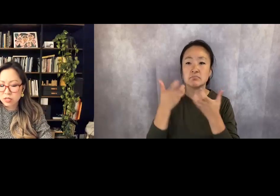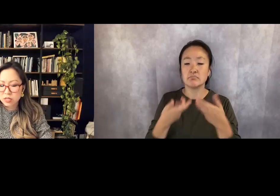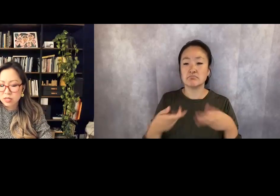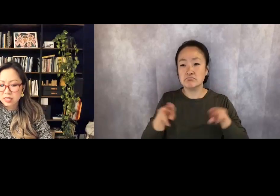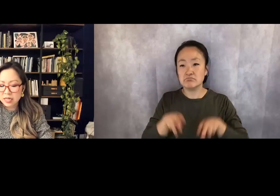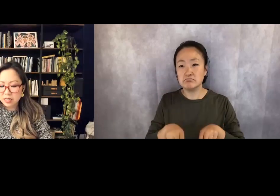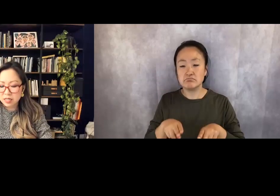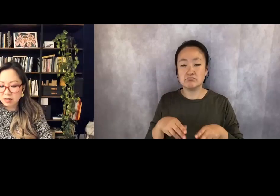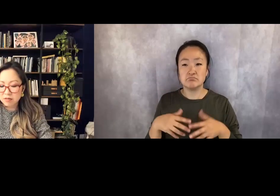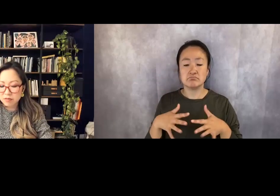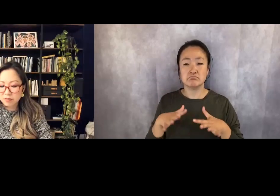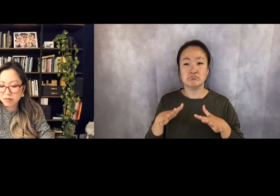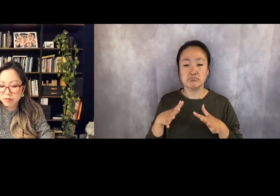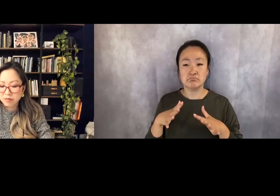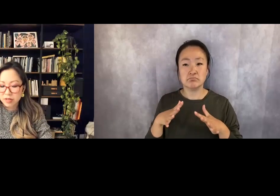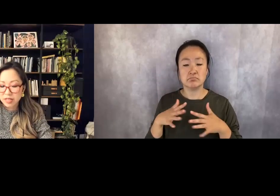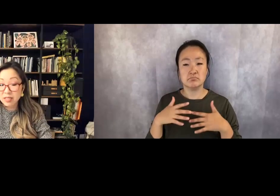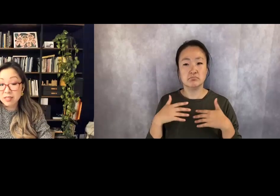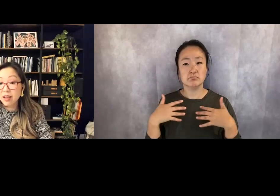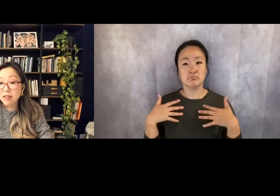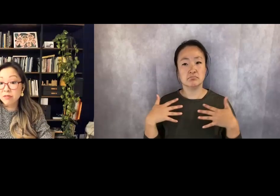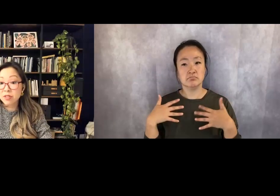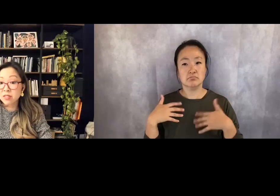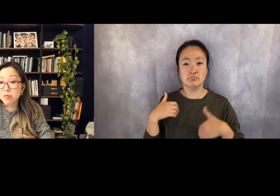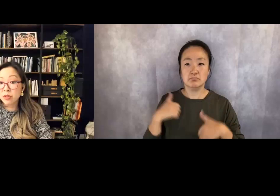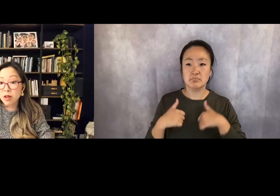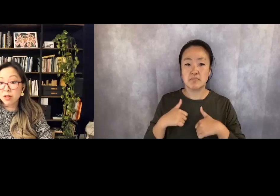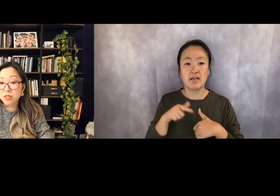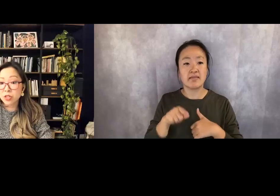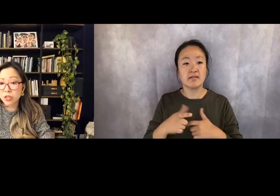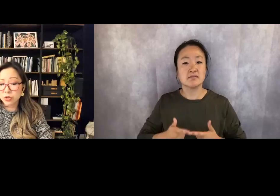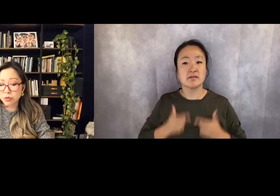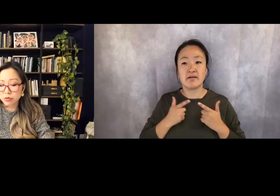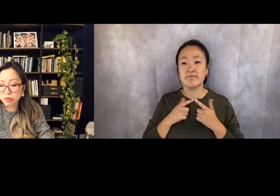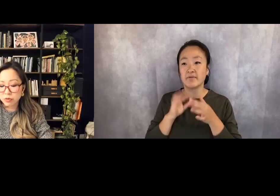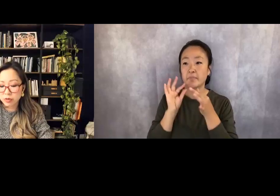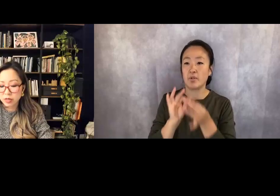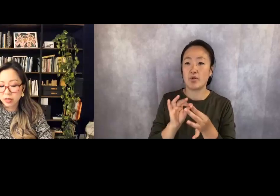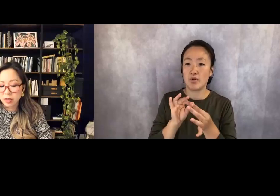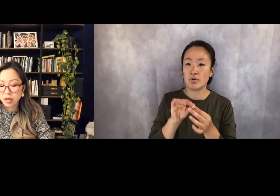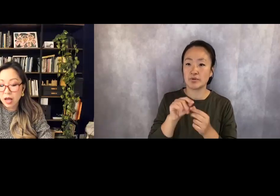to him Startled, tentative. This life doesn't belong to you.